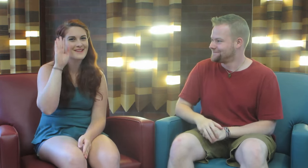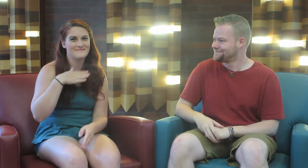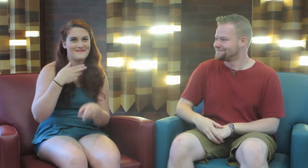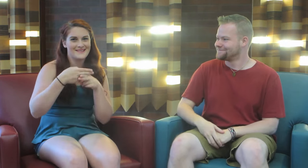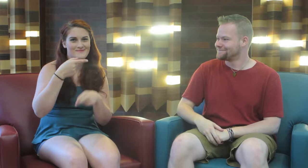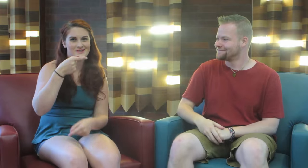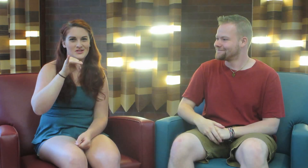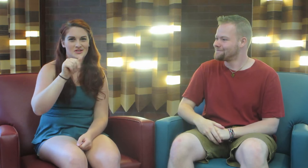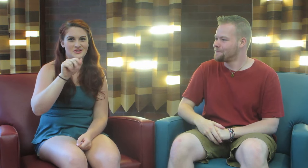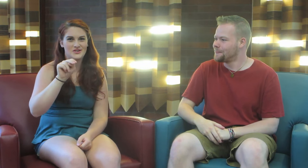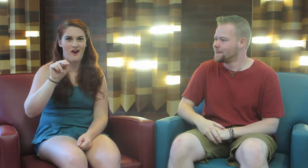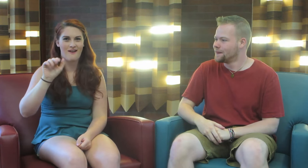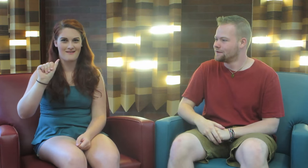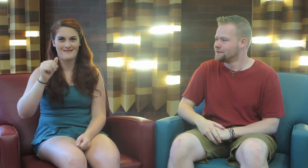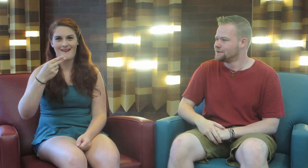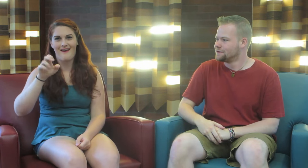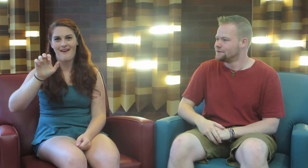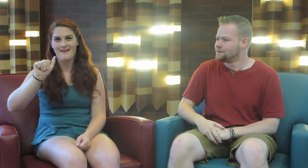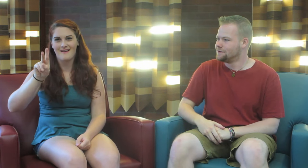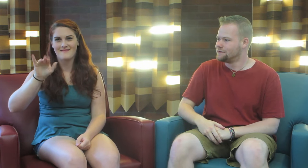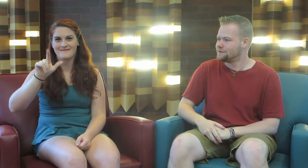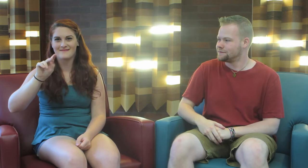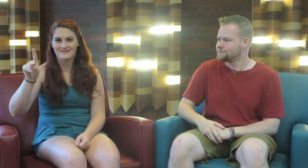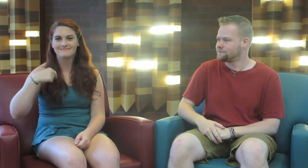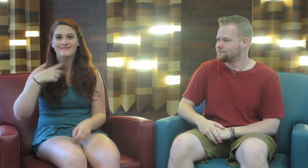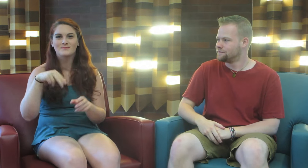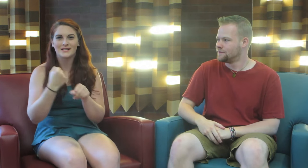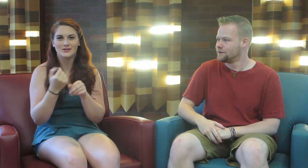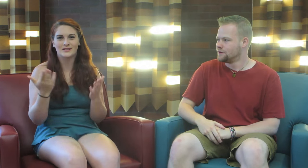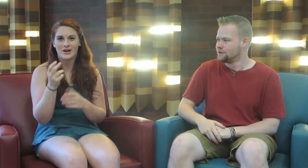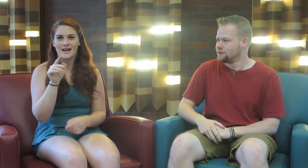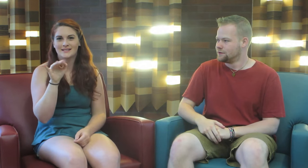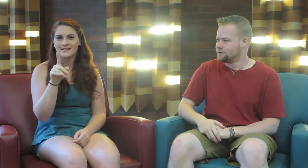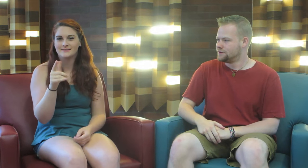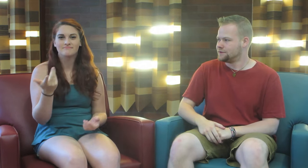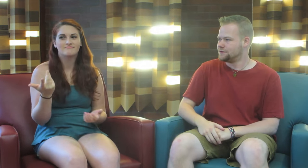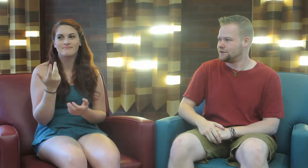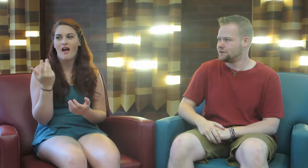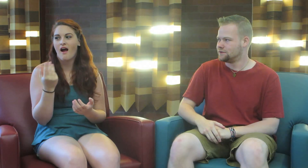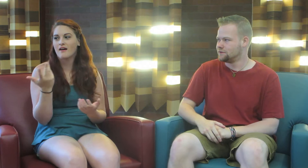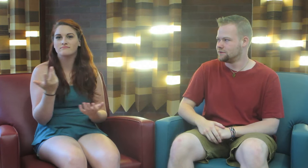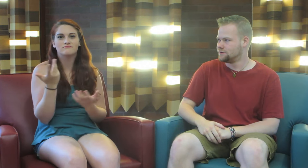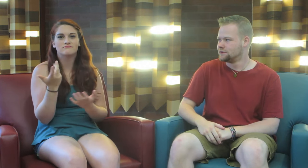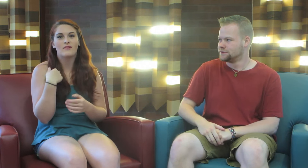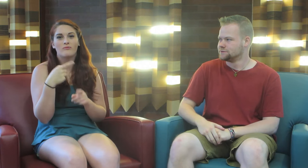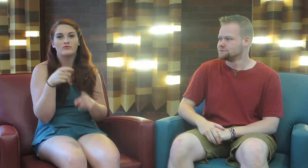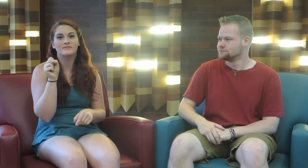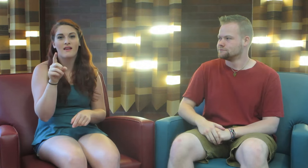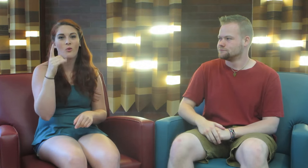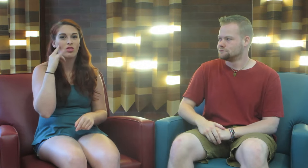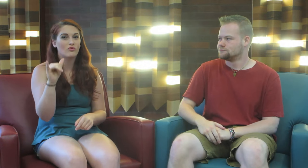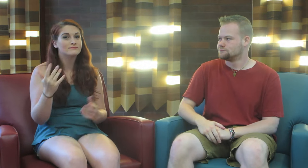G: Hello, my name is Gianna Heaviland. I’m a second year here at NTID, and I’m from San Diego, California.